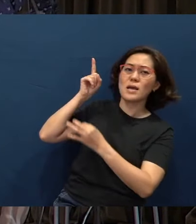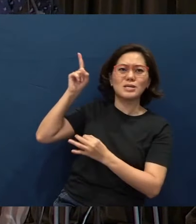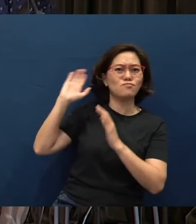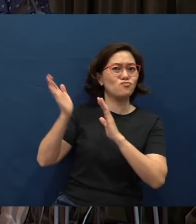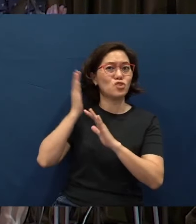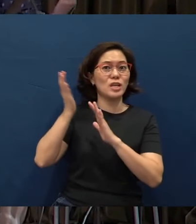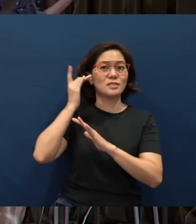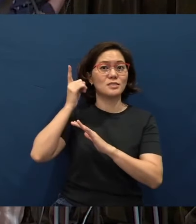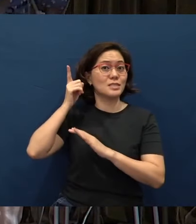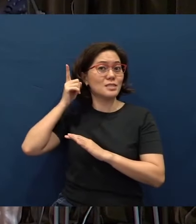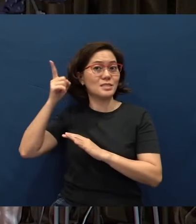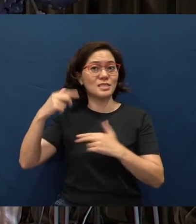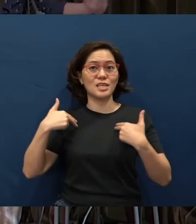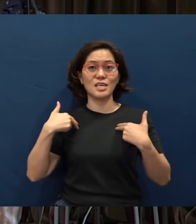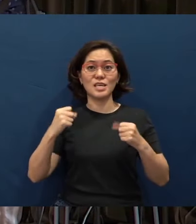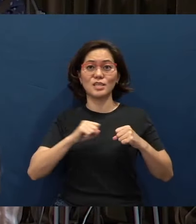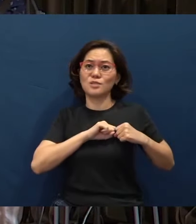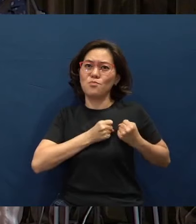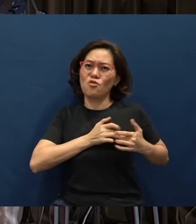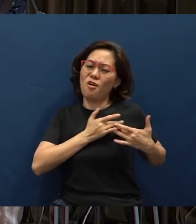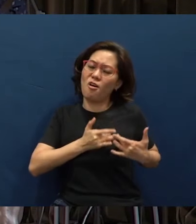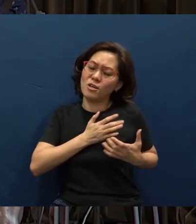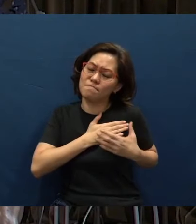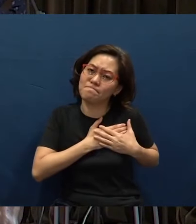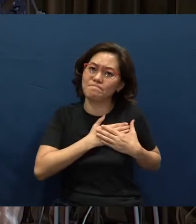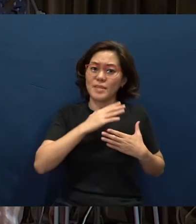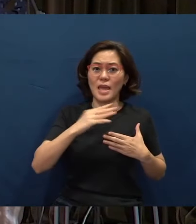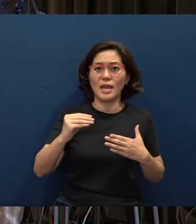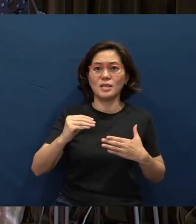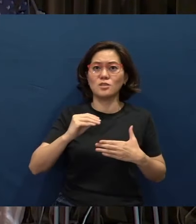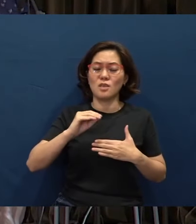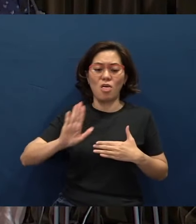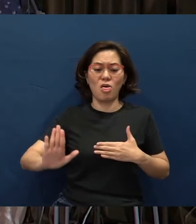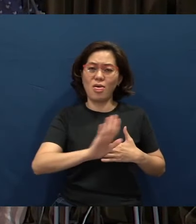He heals the broken-hearted and binds up their wounds.